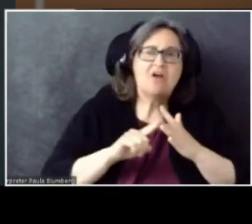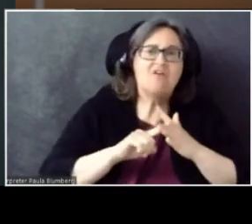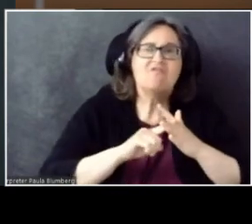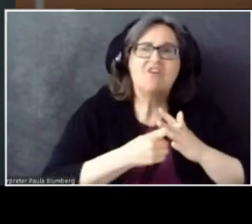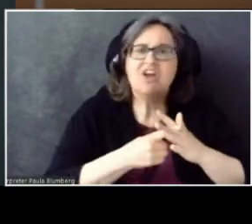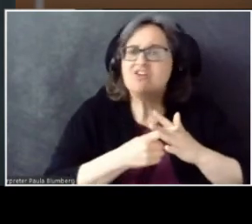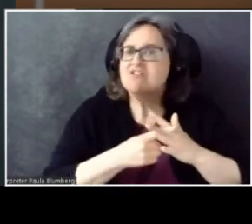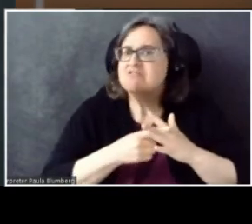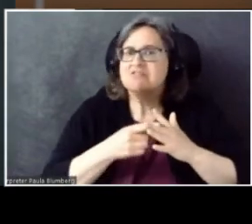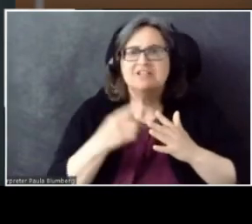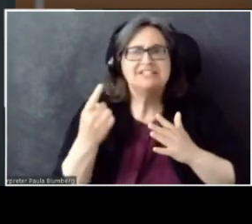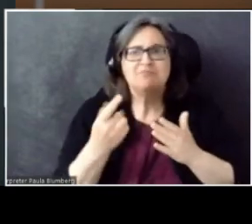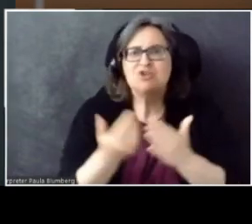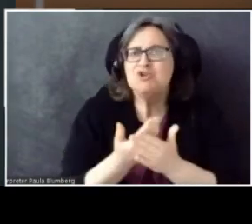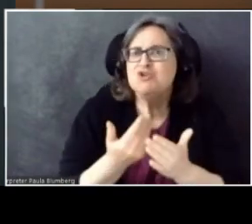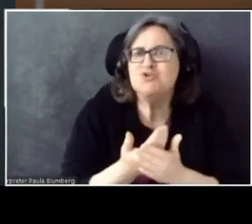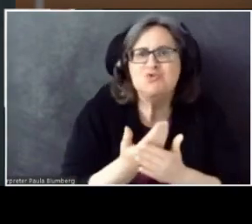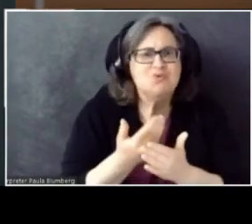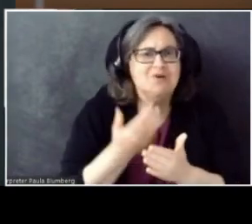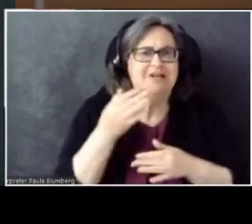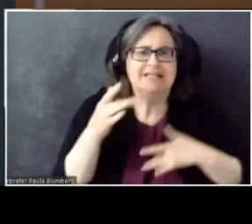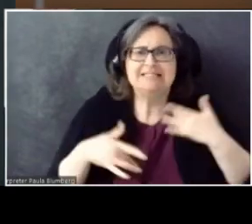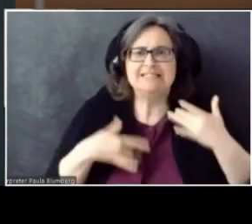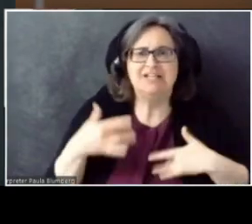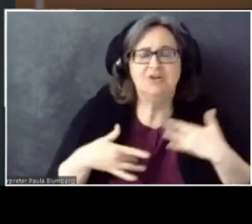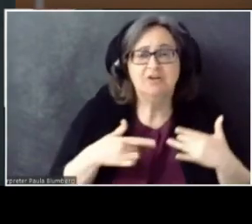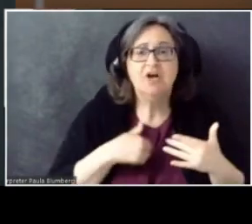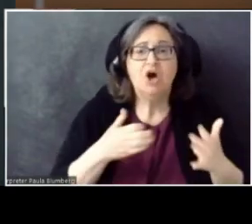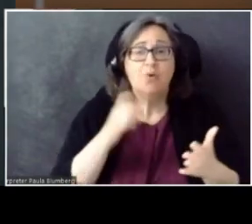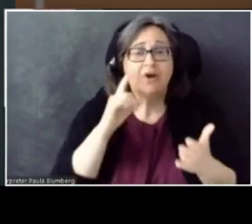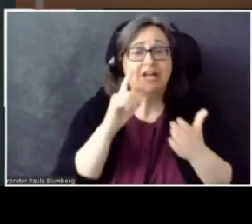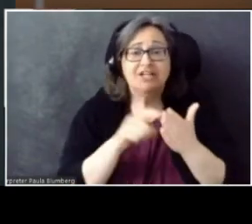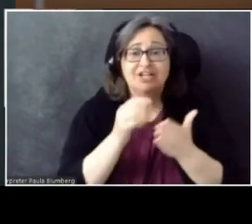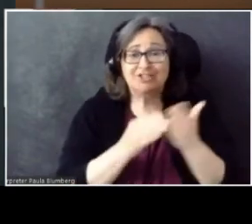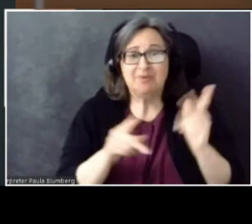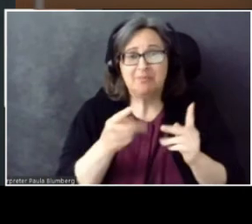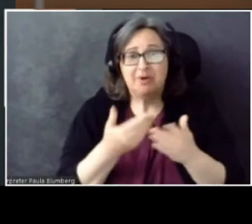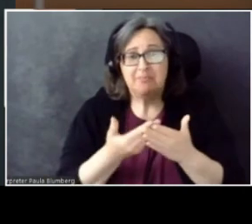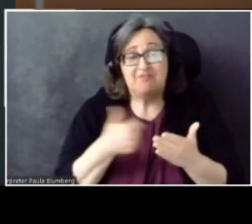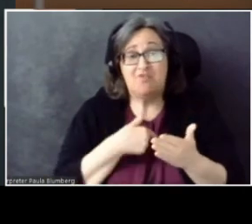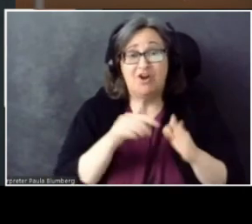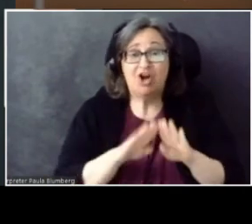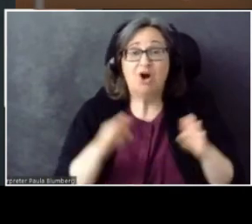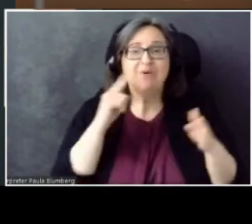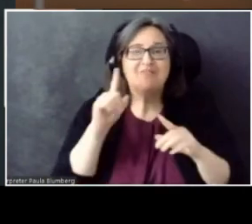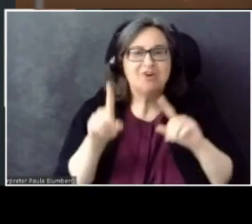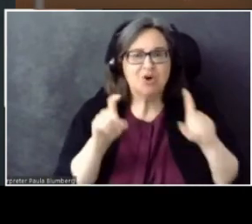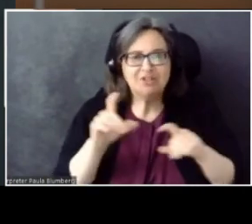here. I want to acknowledge some folks, before I open up for questions.